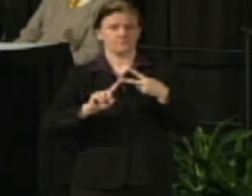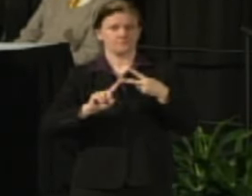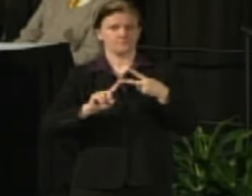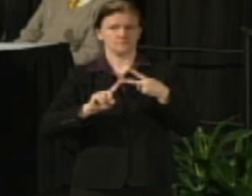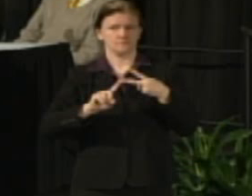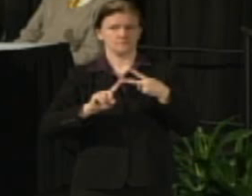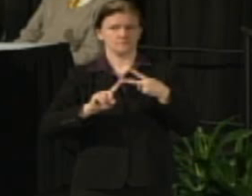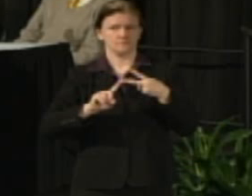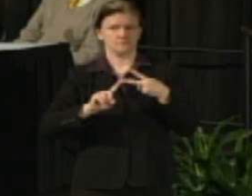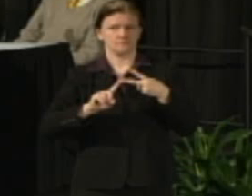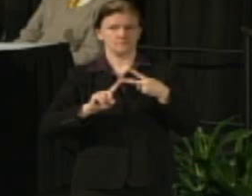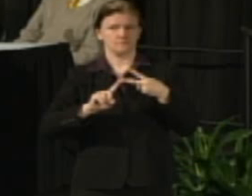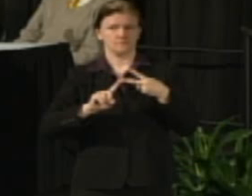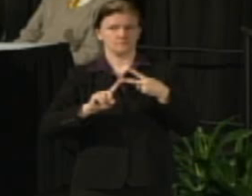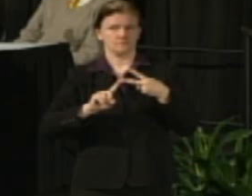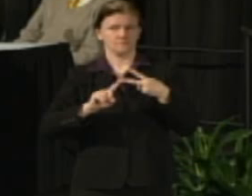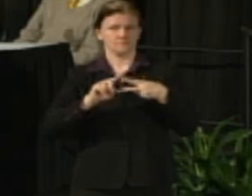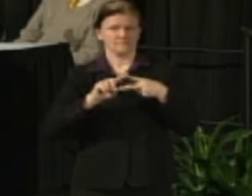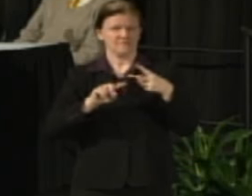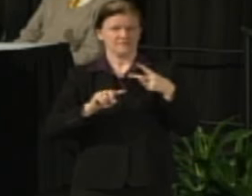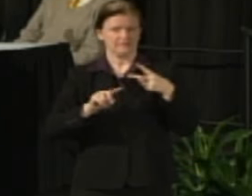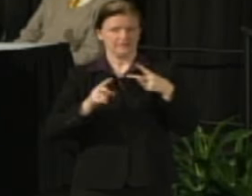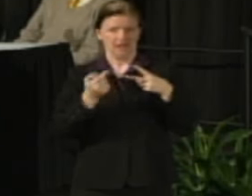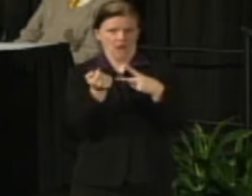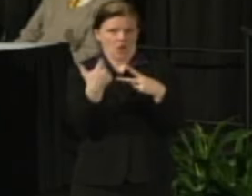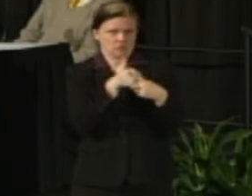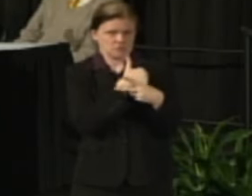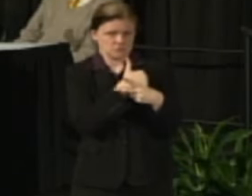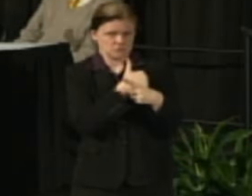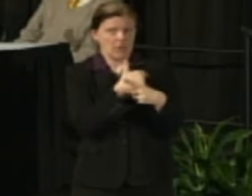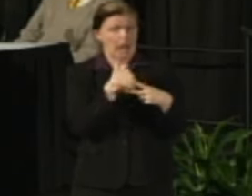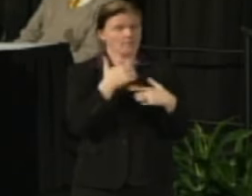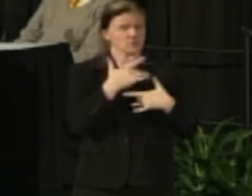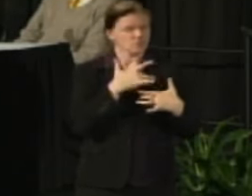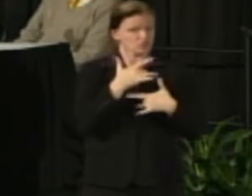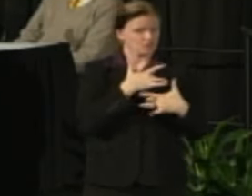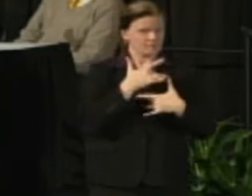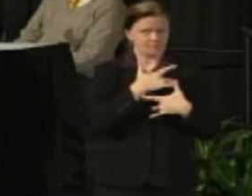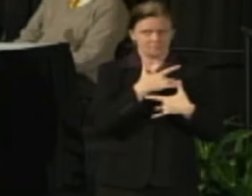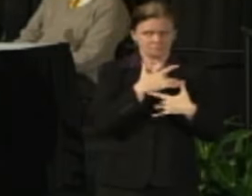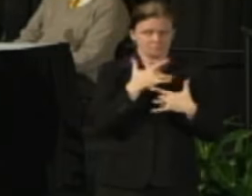Okay, these are very concerning to us and so I think it fair to say whatever we can do